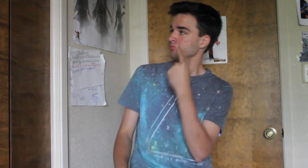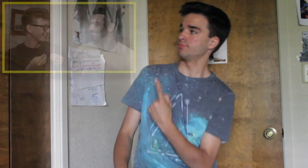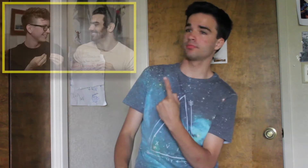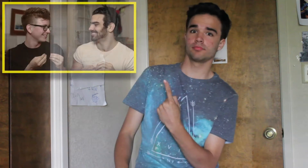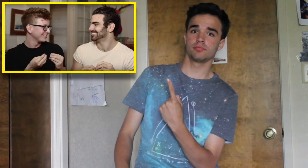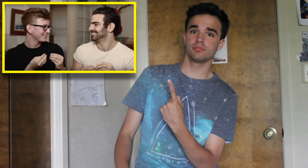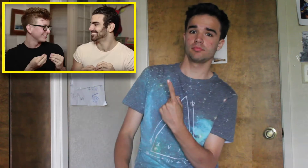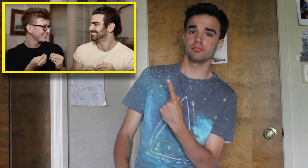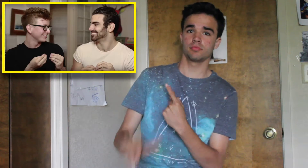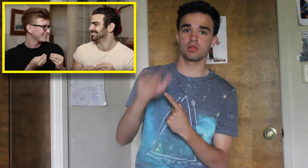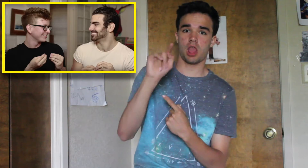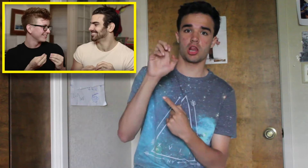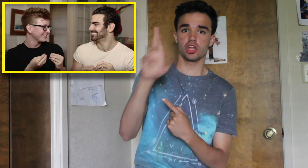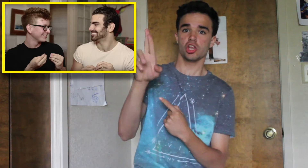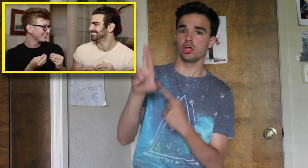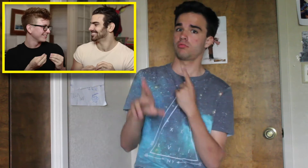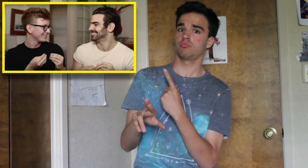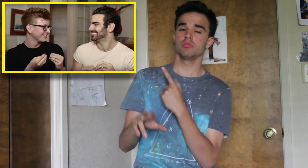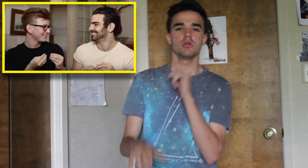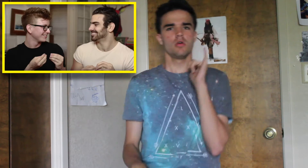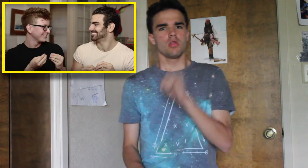That's Tyler Oakley with Nyle DiMacro.